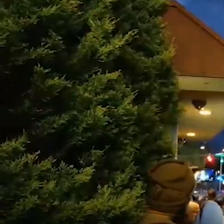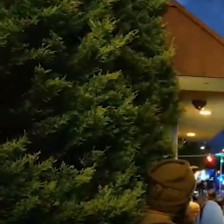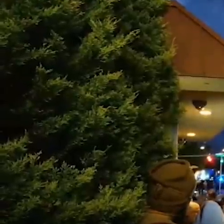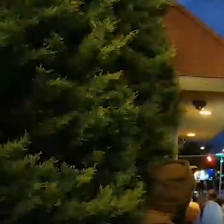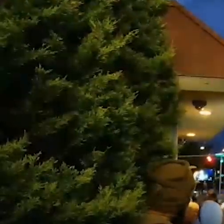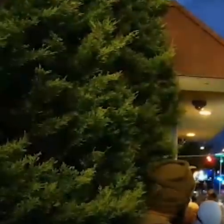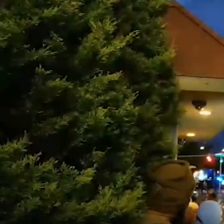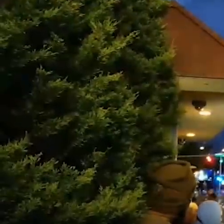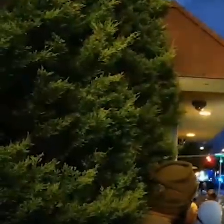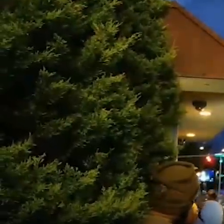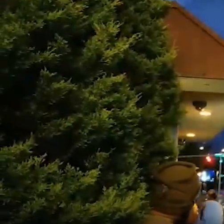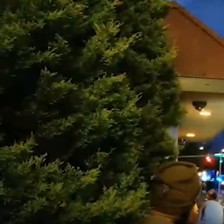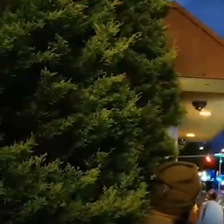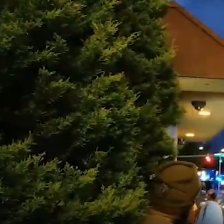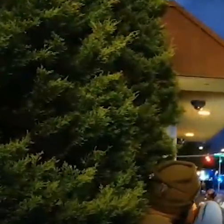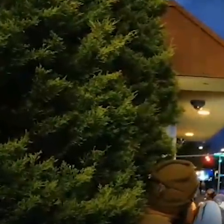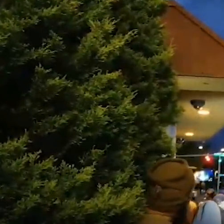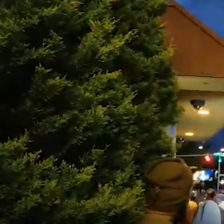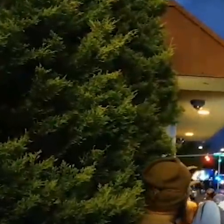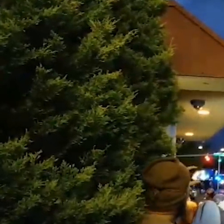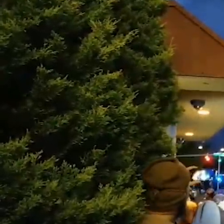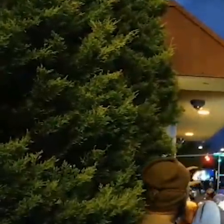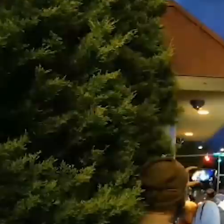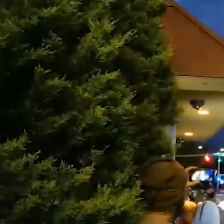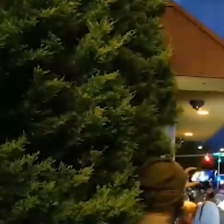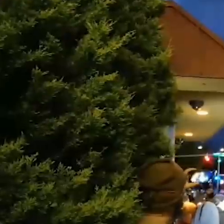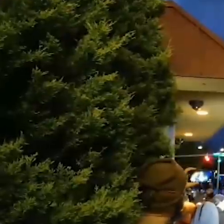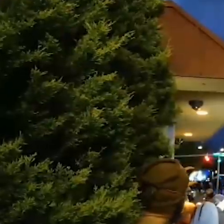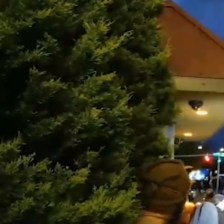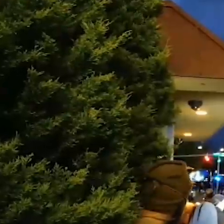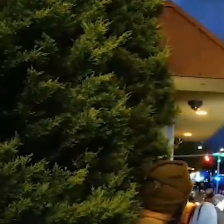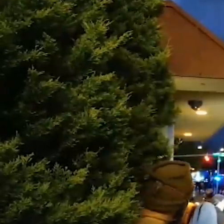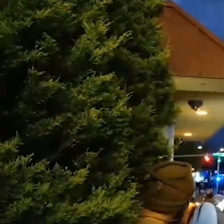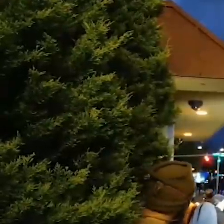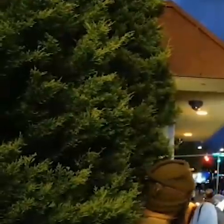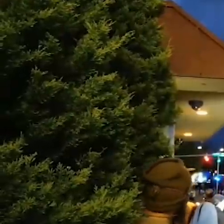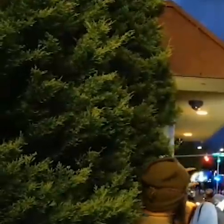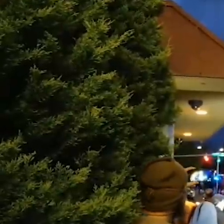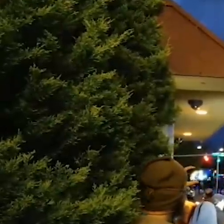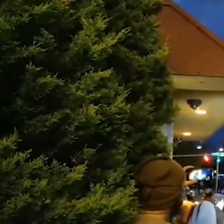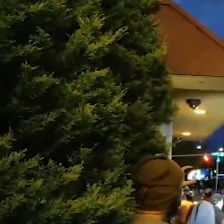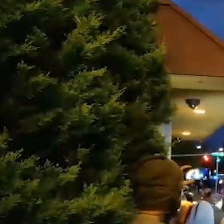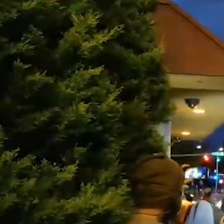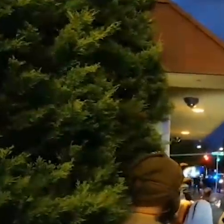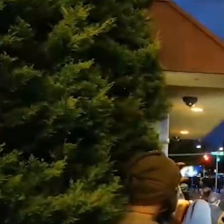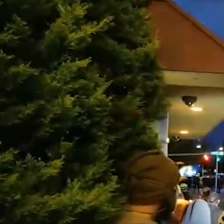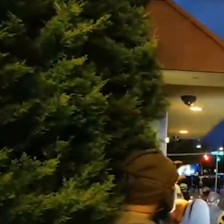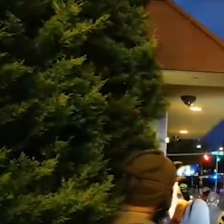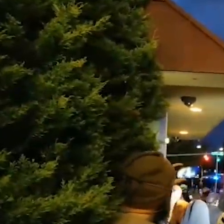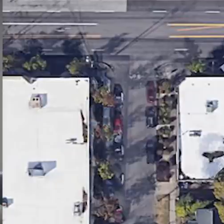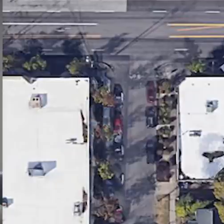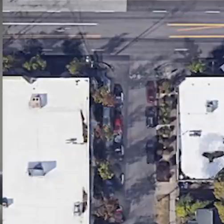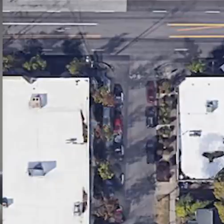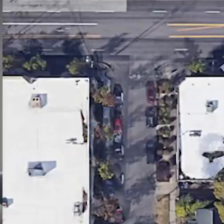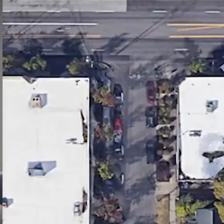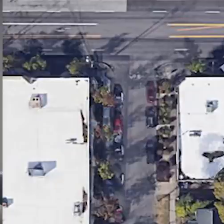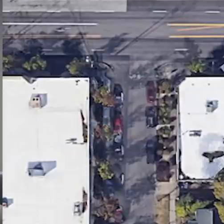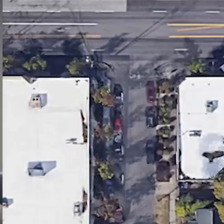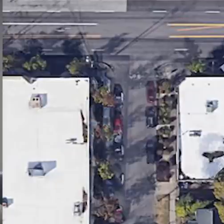pretty old neighborhood and I'll show you... we'll come back to this video here in a minute but I'll show you this is the location of this